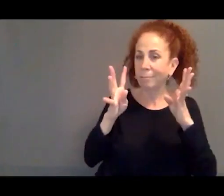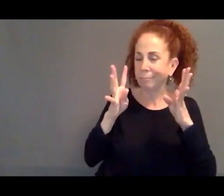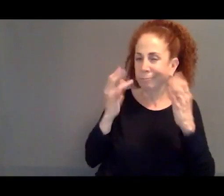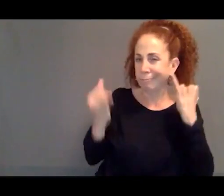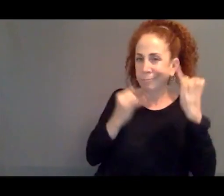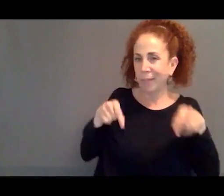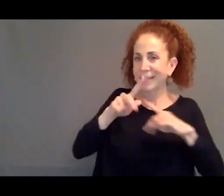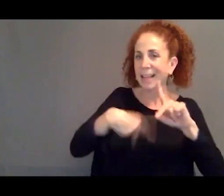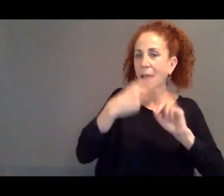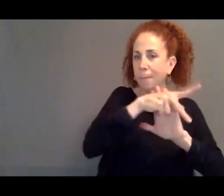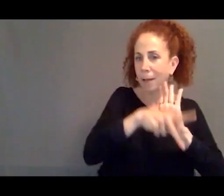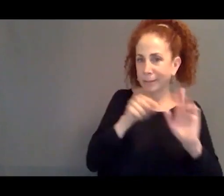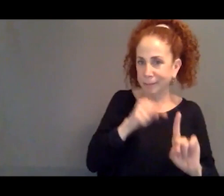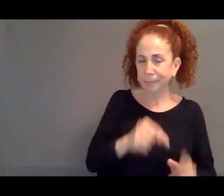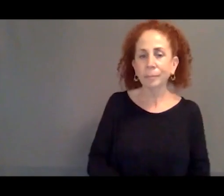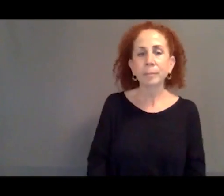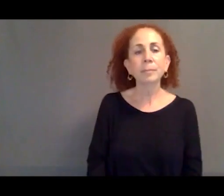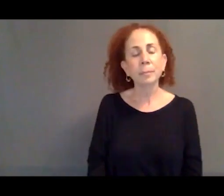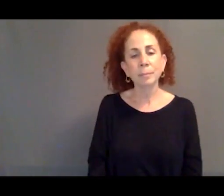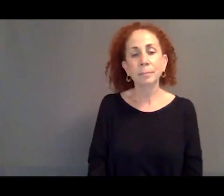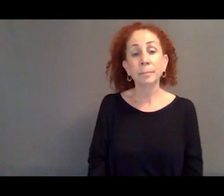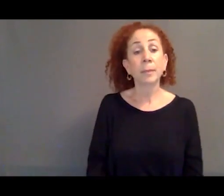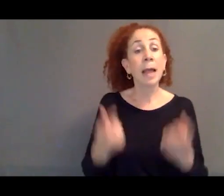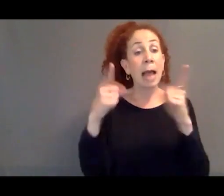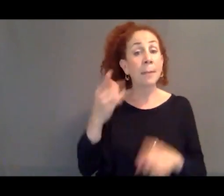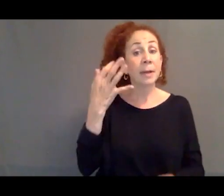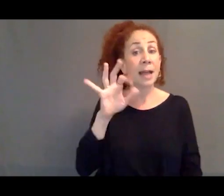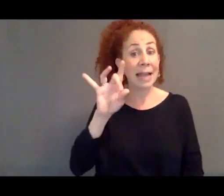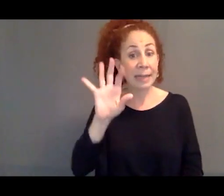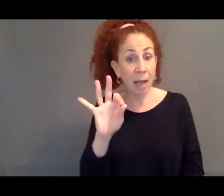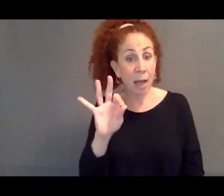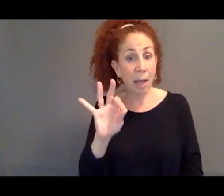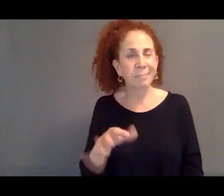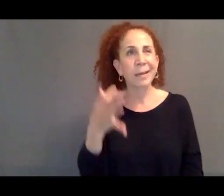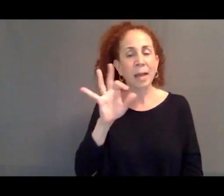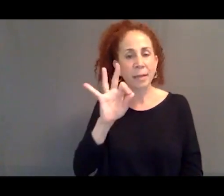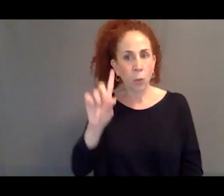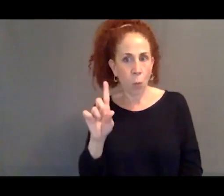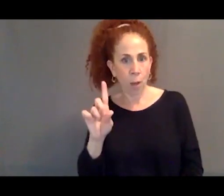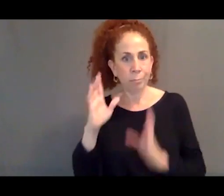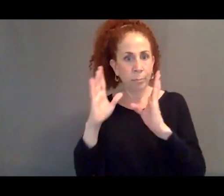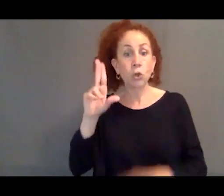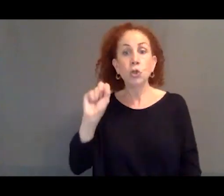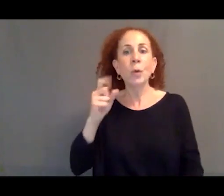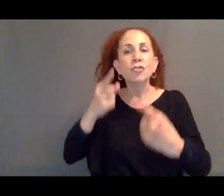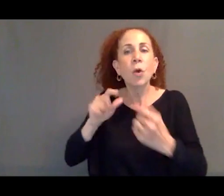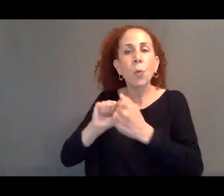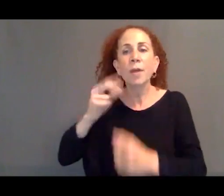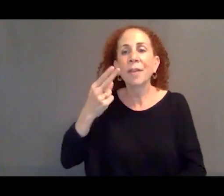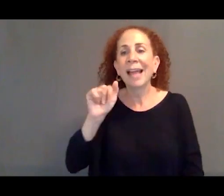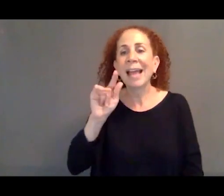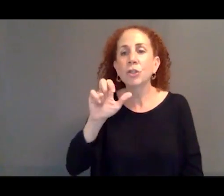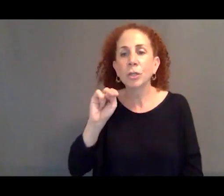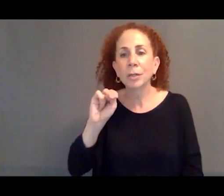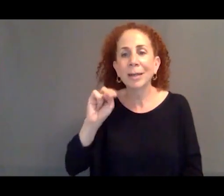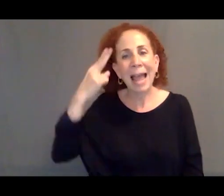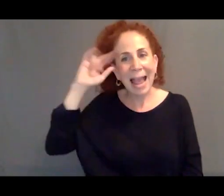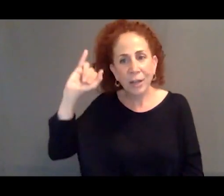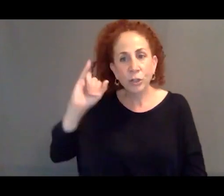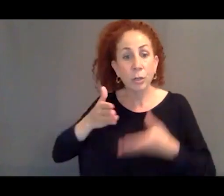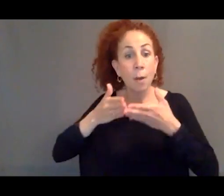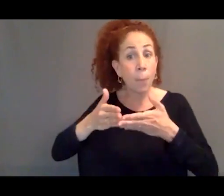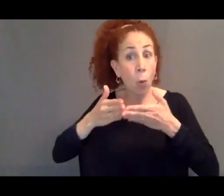So in between 1989, 1991, the US was grappling with Haitian boat